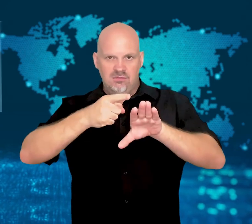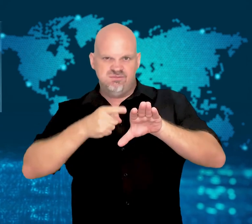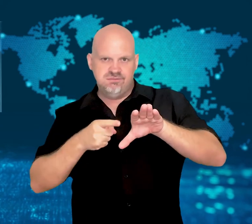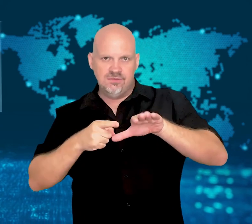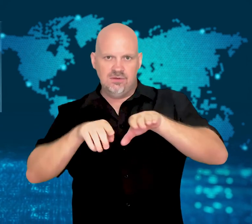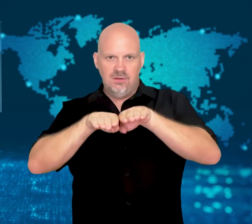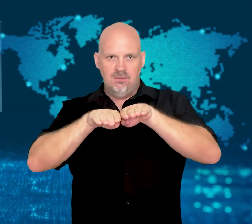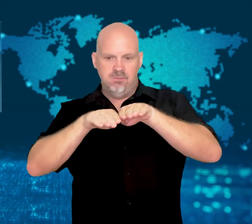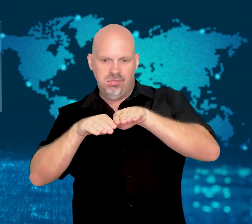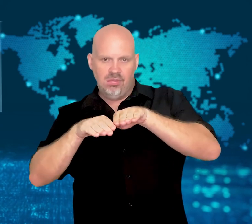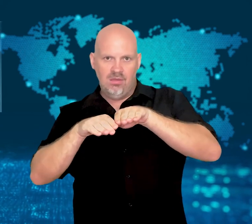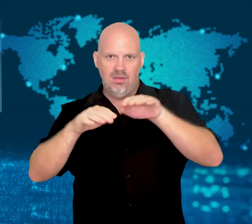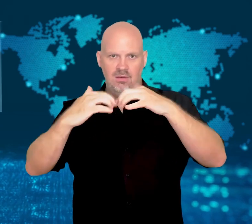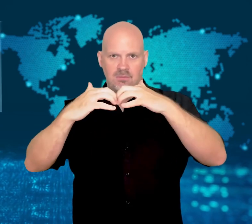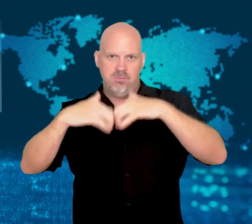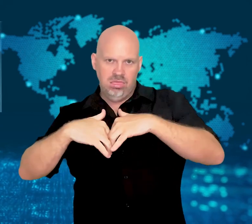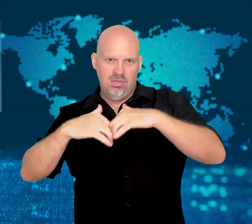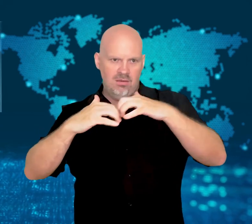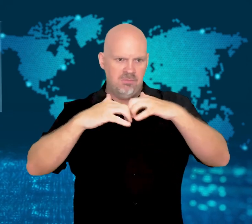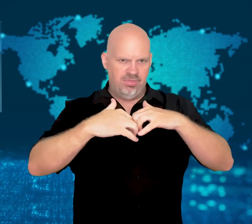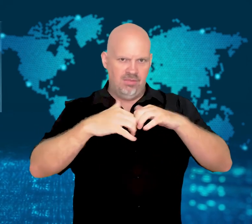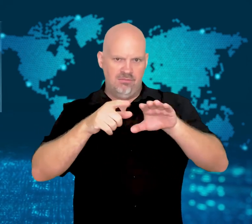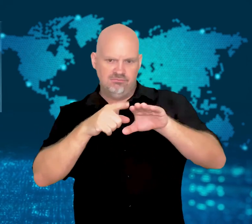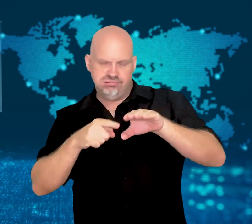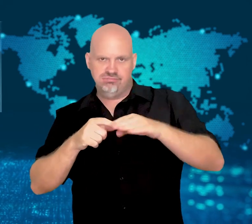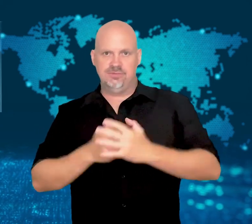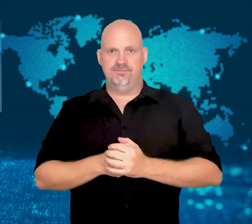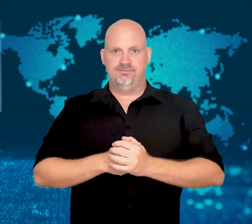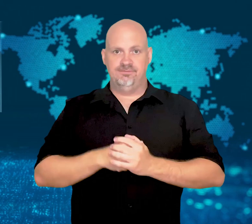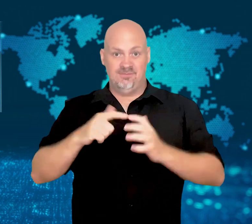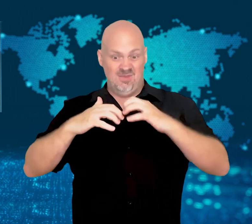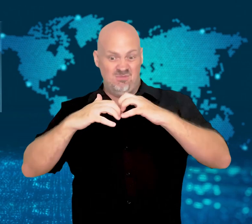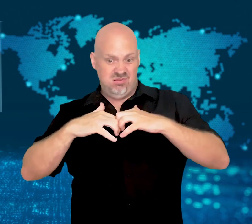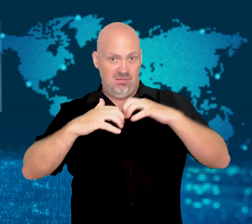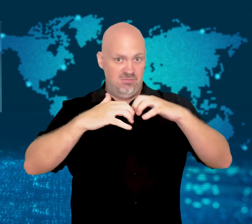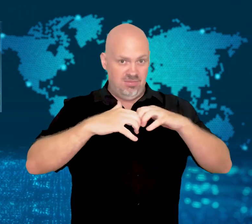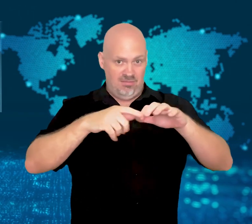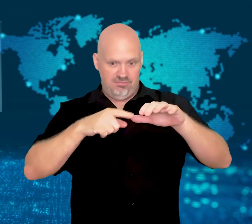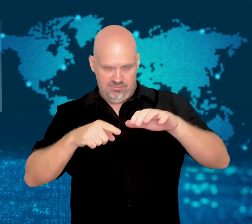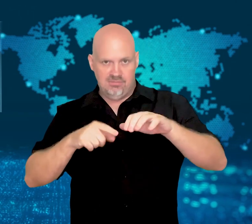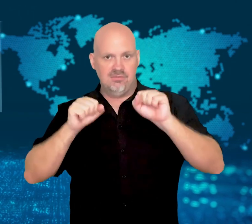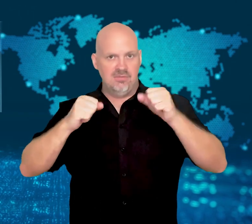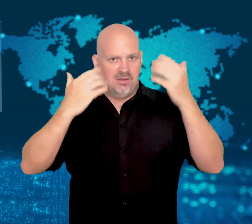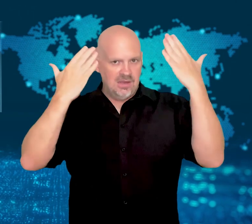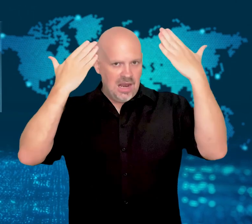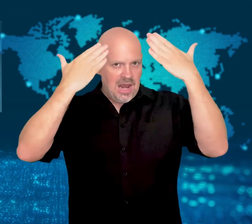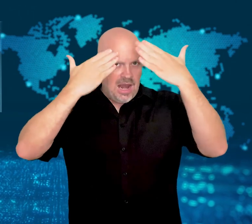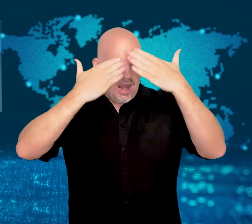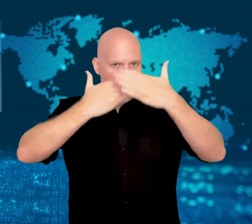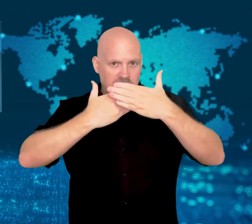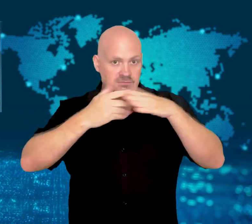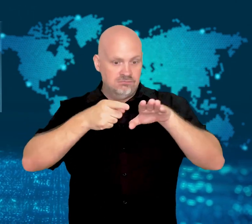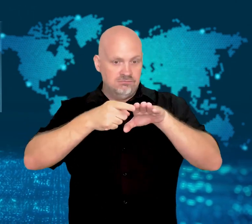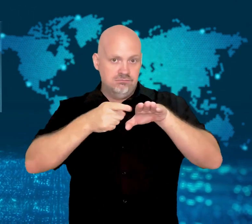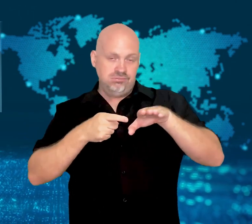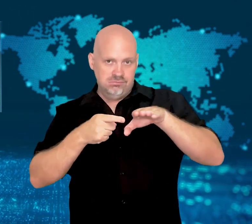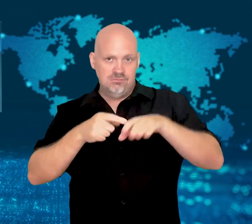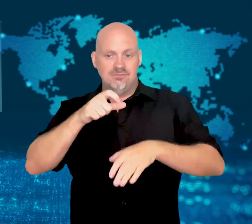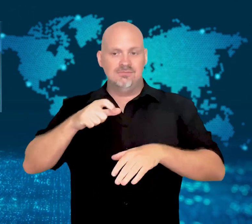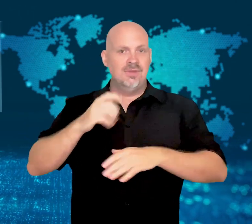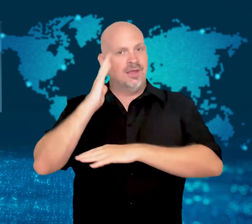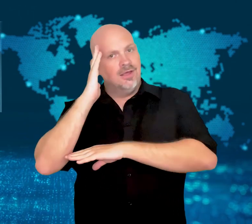Those cracks can appear in the night, and campers awaken realizing they could have